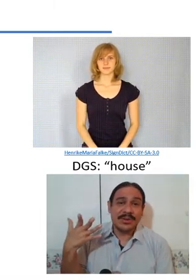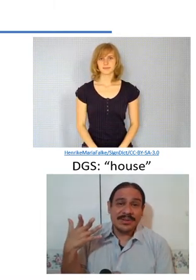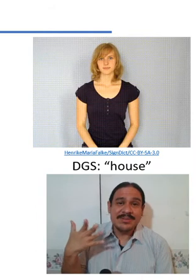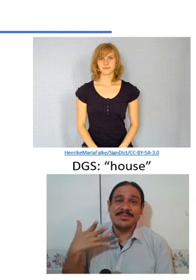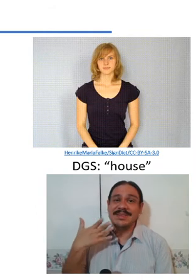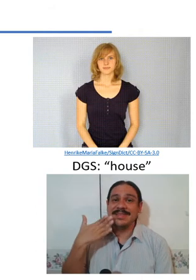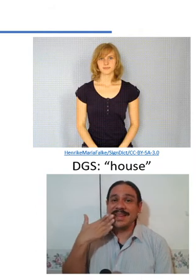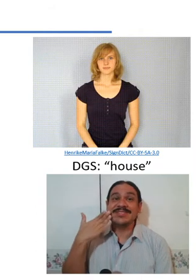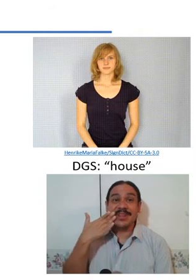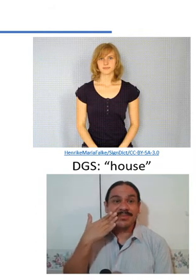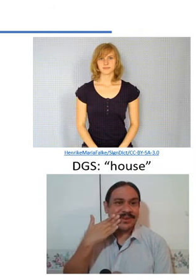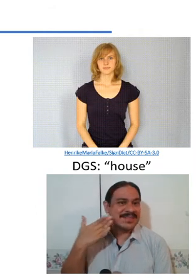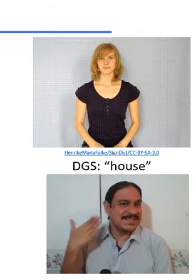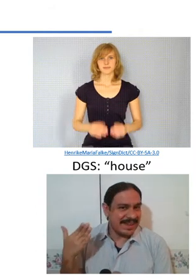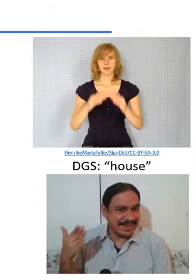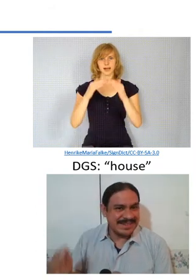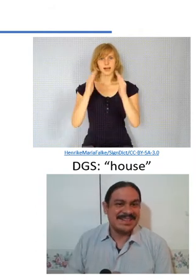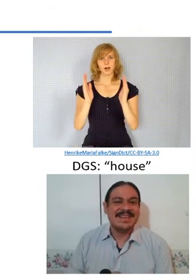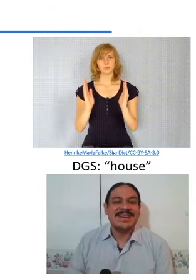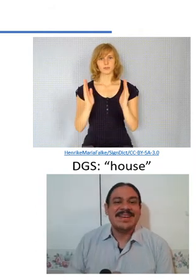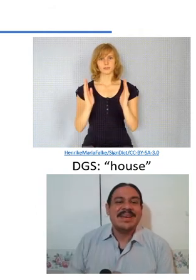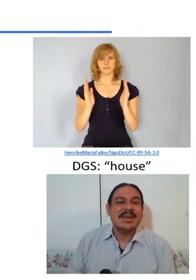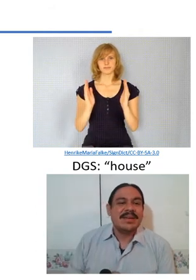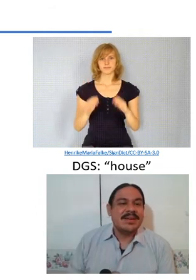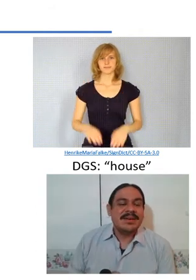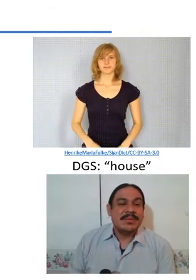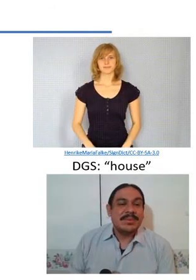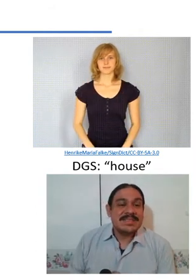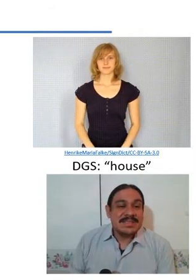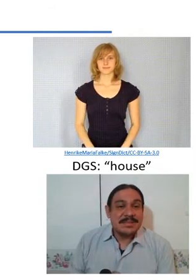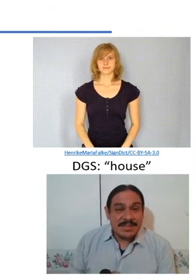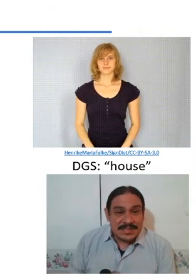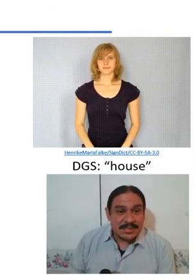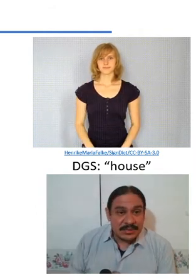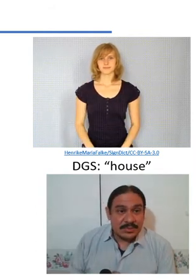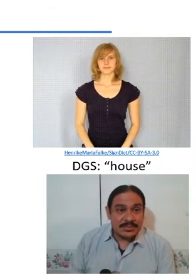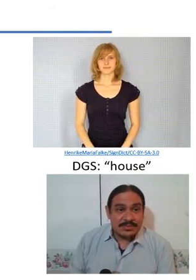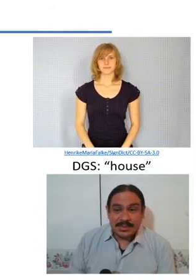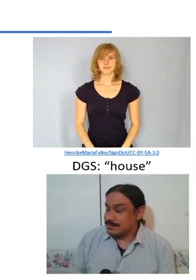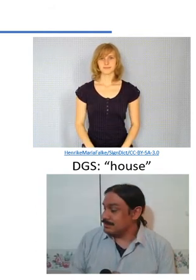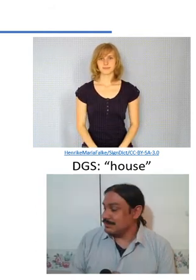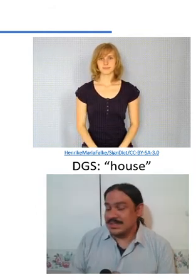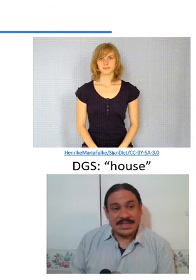air and so forth so this transcription as you can see tells